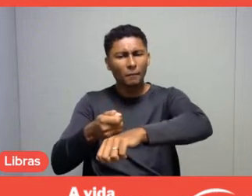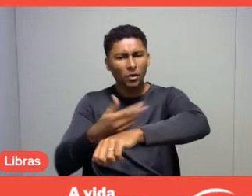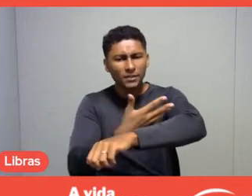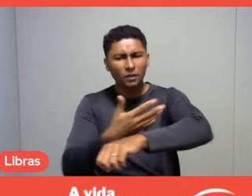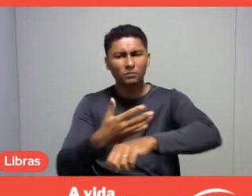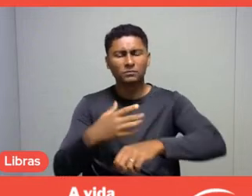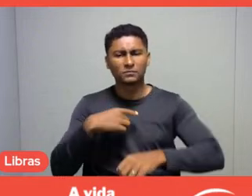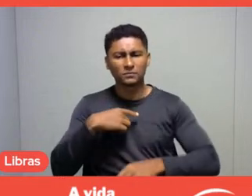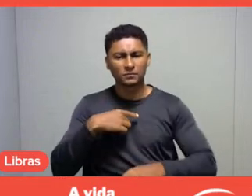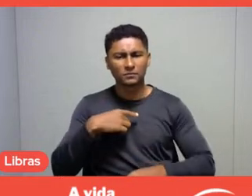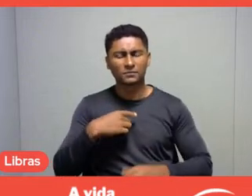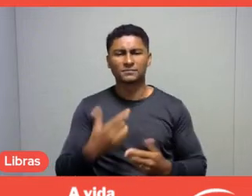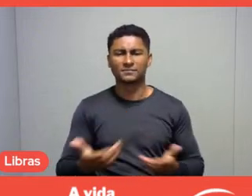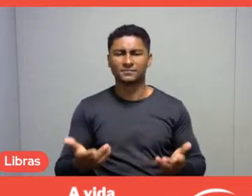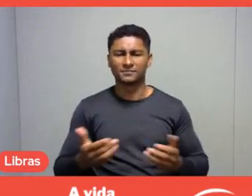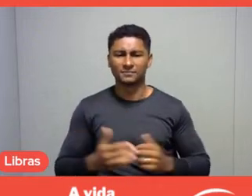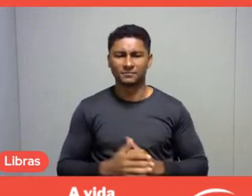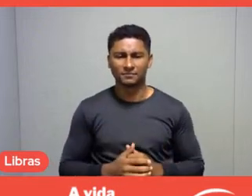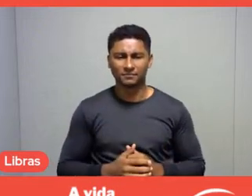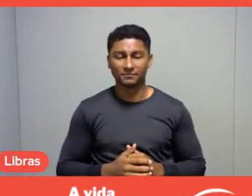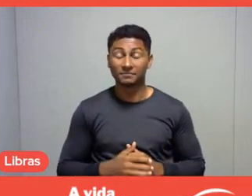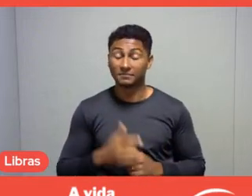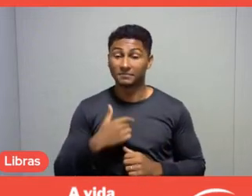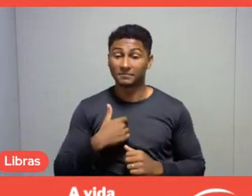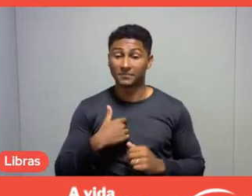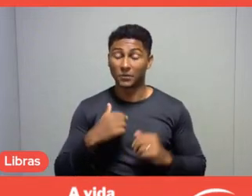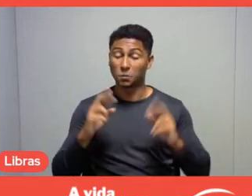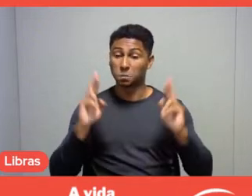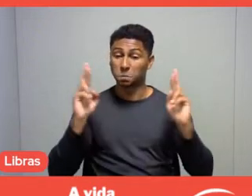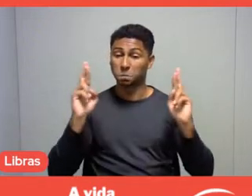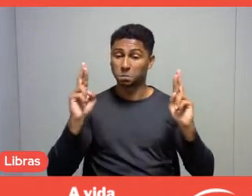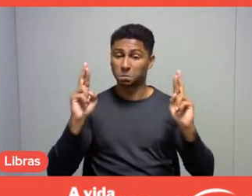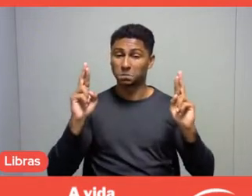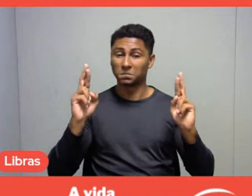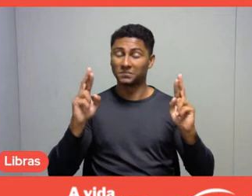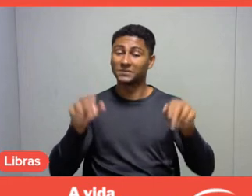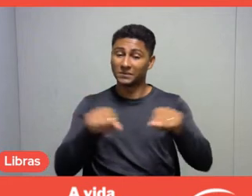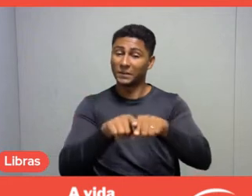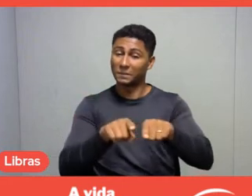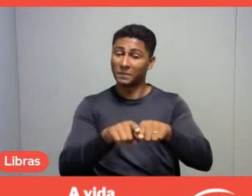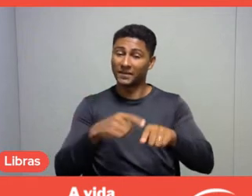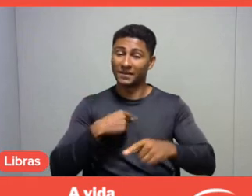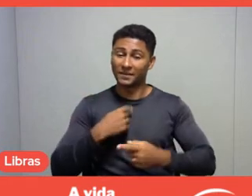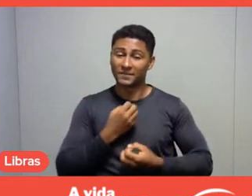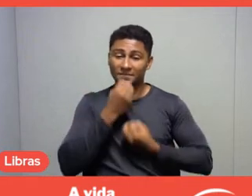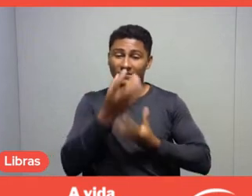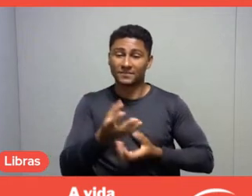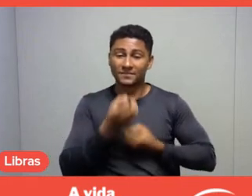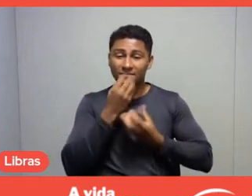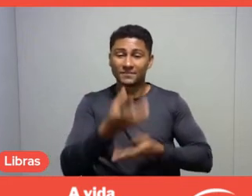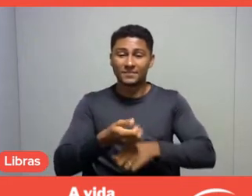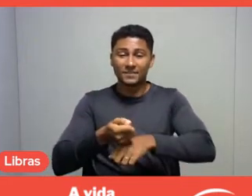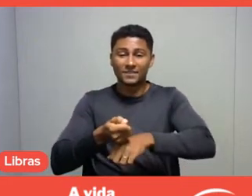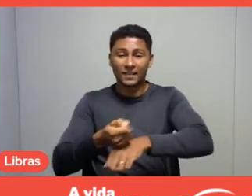Anyway, I hope I also talked in the same way, as I noticed in your speech.